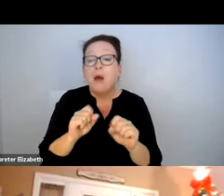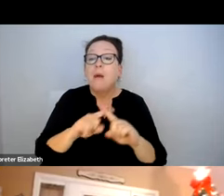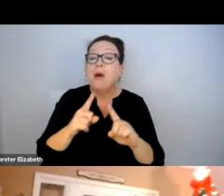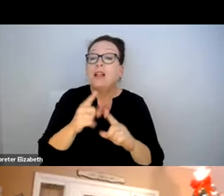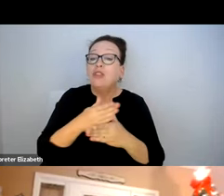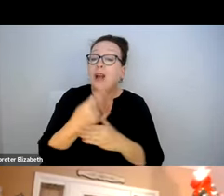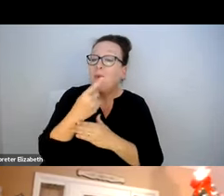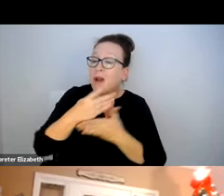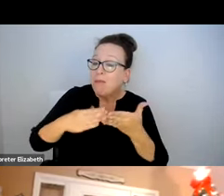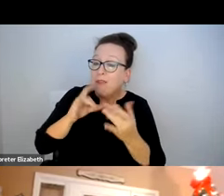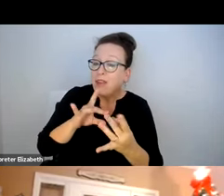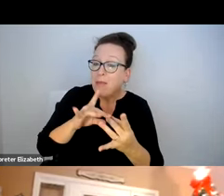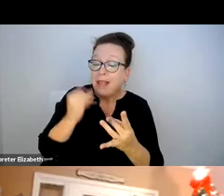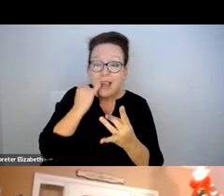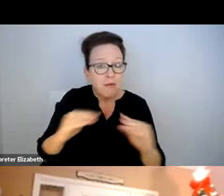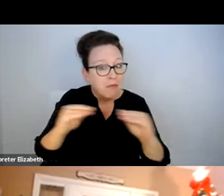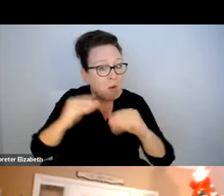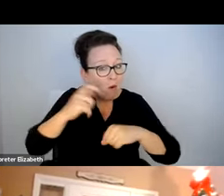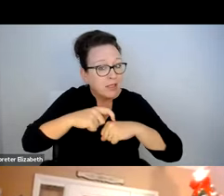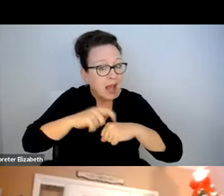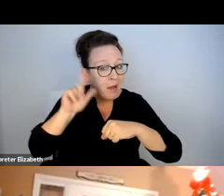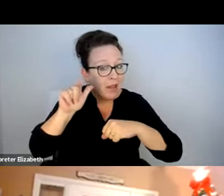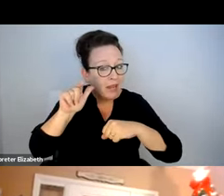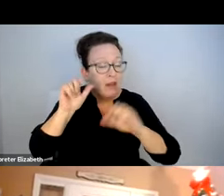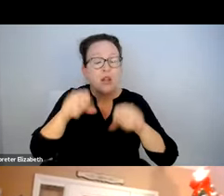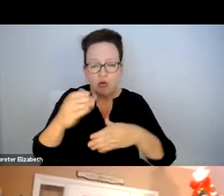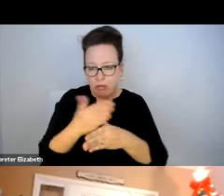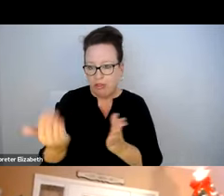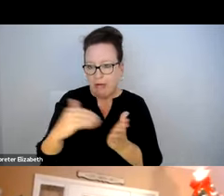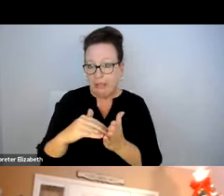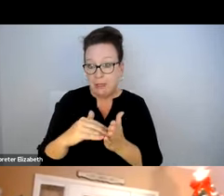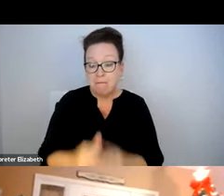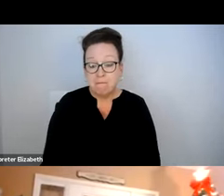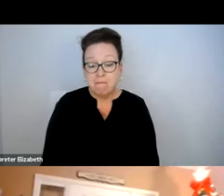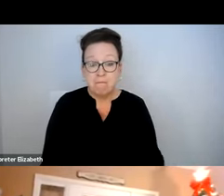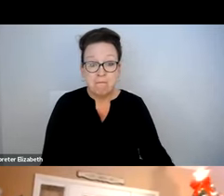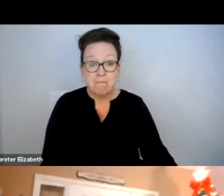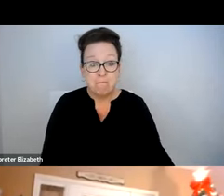PEOPLE AS POSSIBLE. PLEASE SHARE ONE PIECE OF FEEDBACK AND THERE IS TIME AFTER EVERYONE WITH THE RAISED HAND